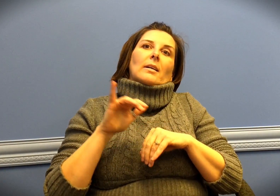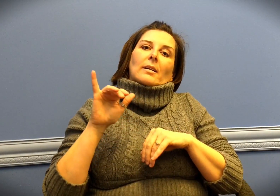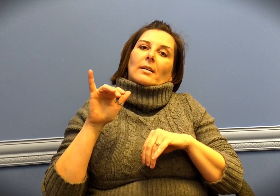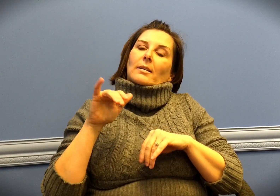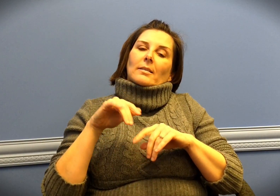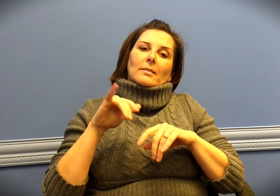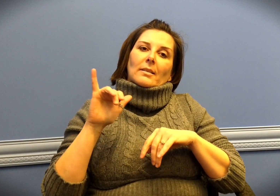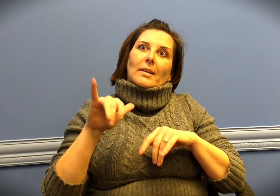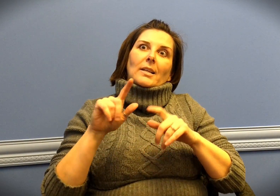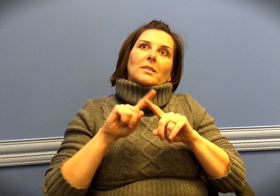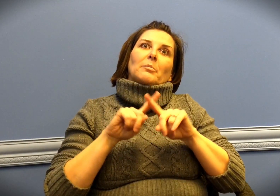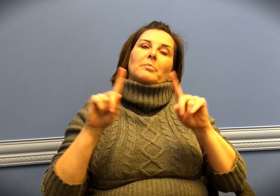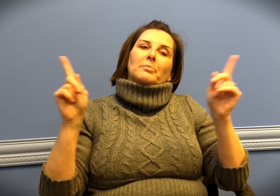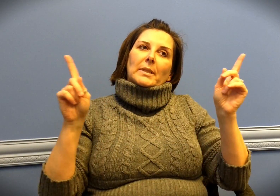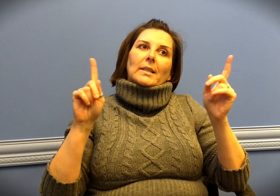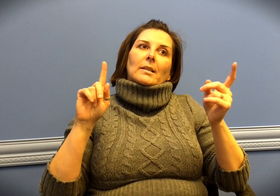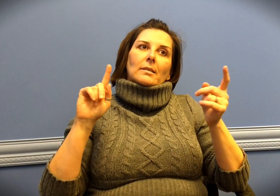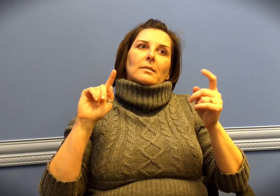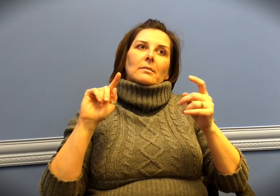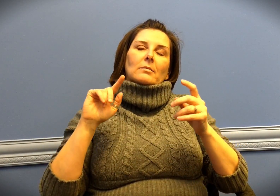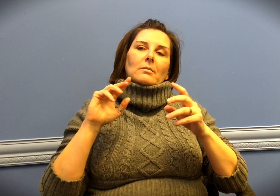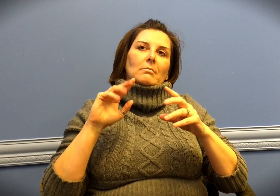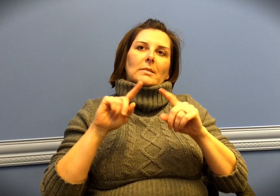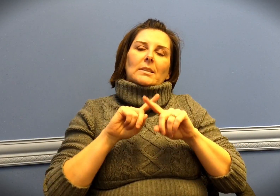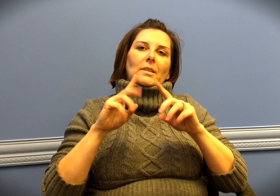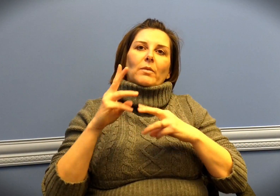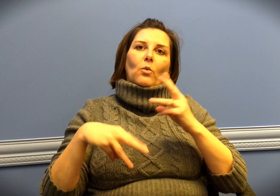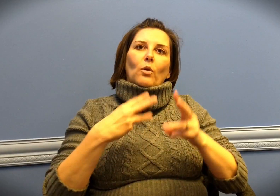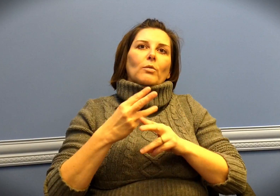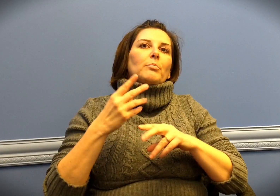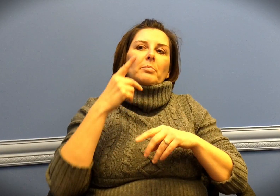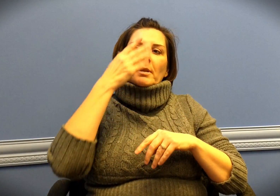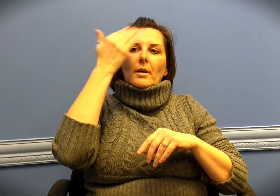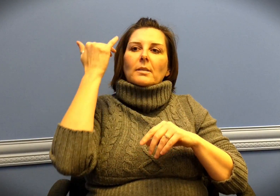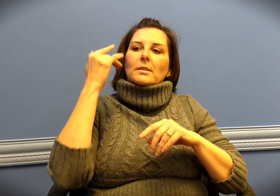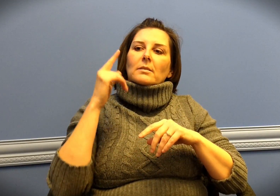that was a big change as well. It was a different world because